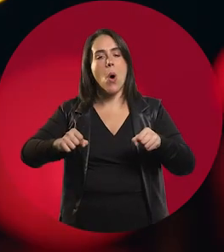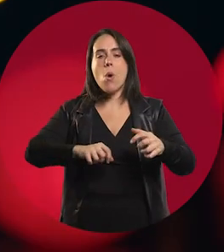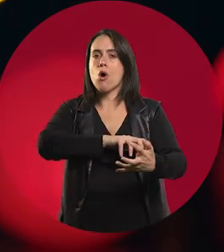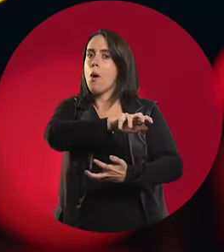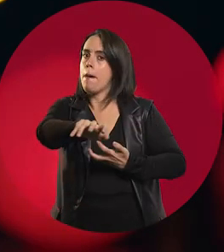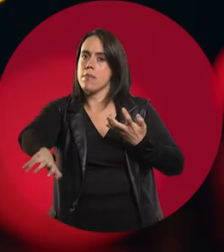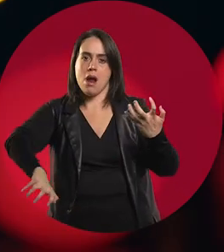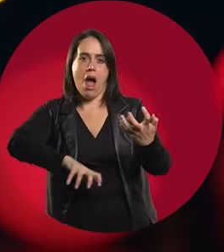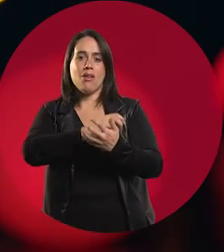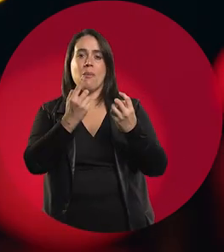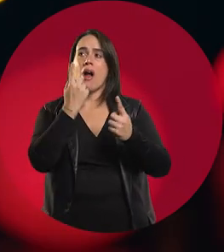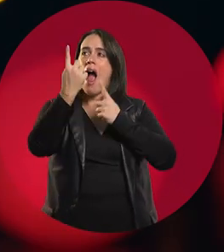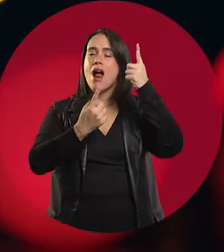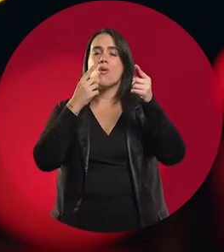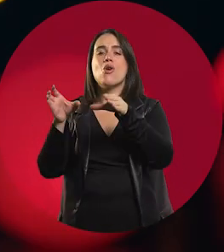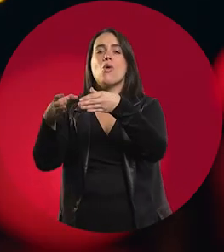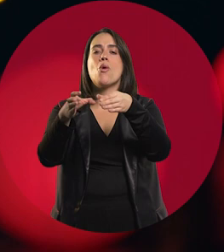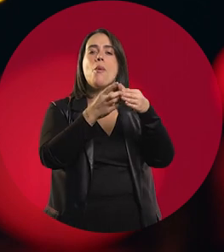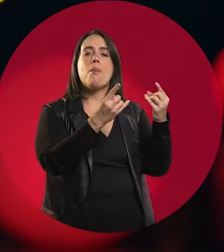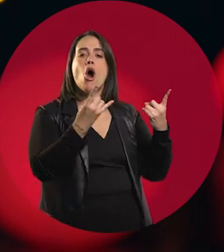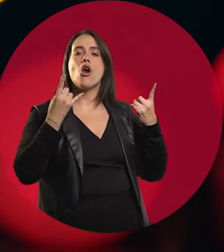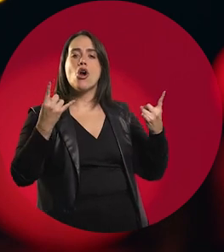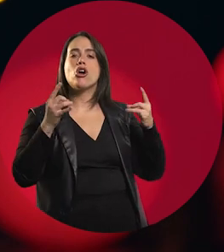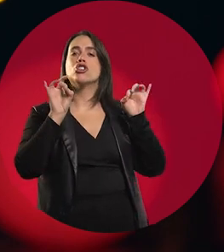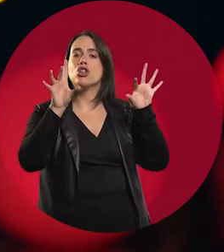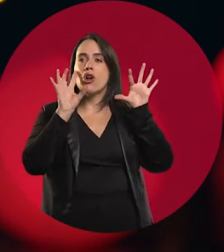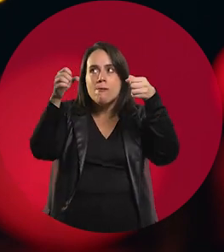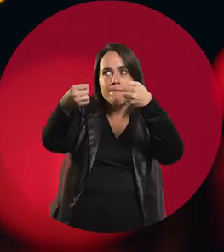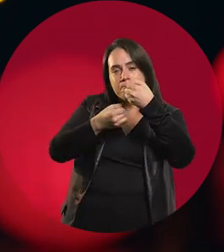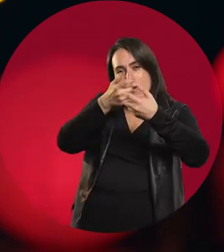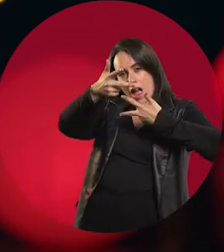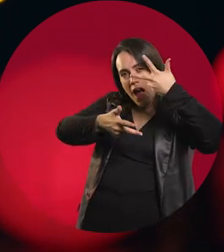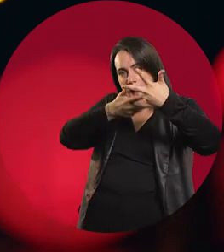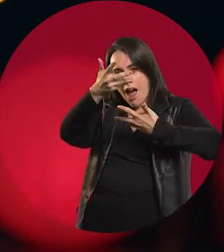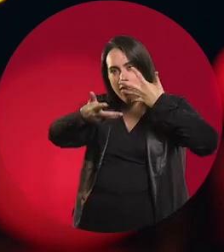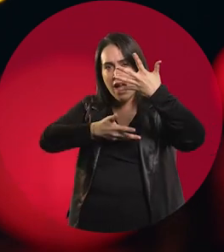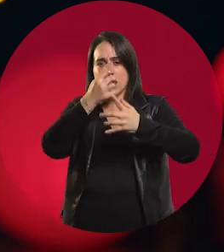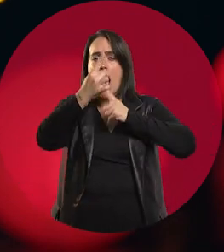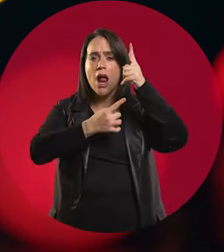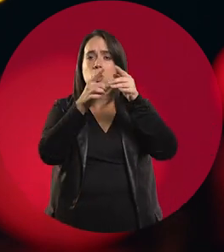The few rock bands that existed played underground, most of the musicians had migrated,